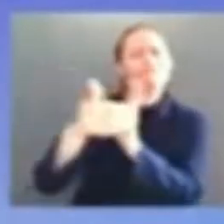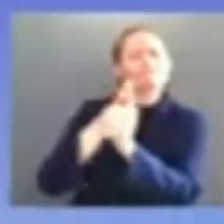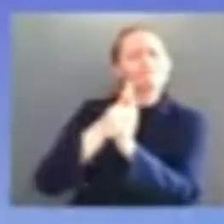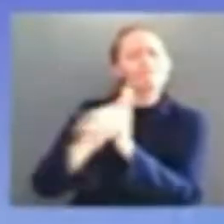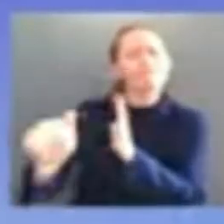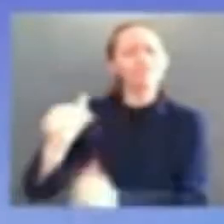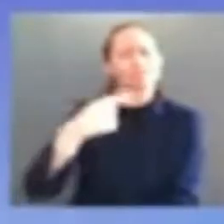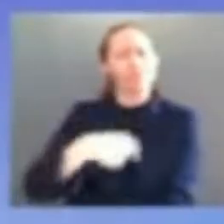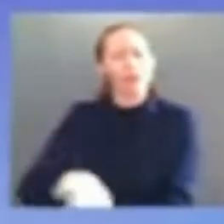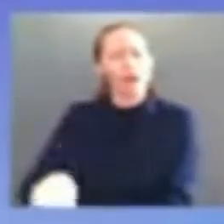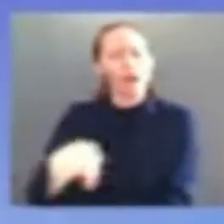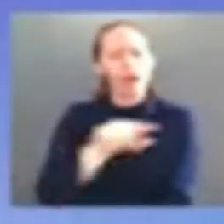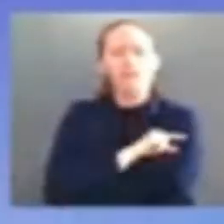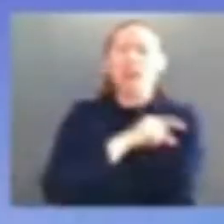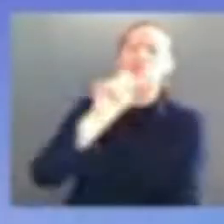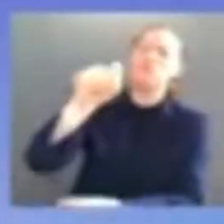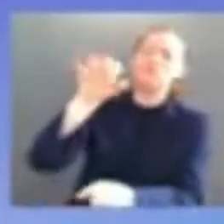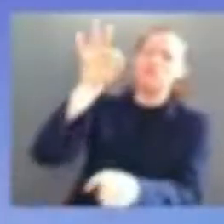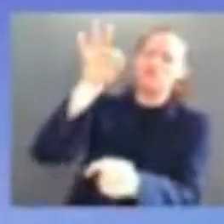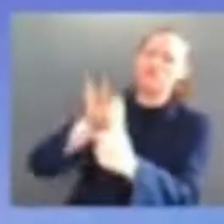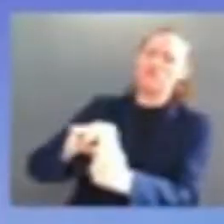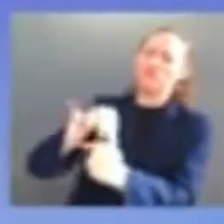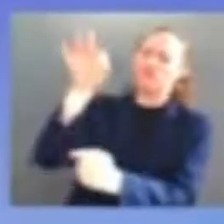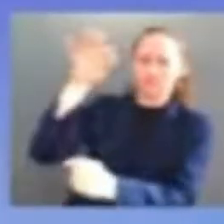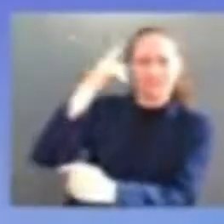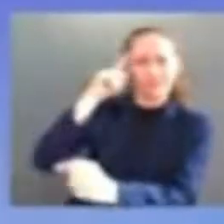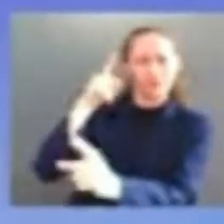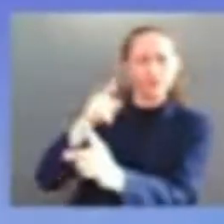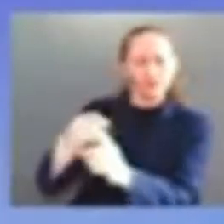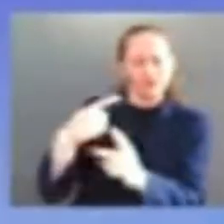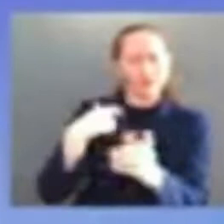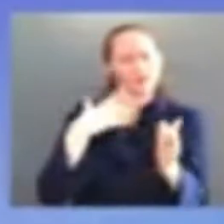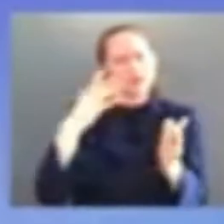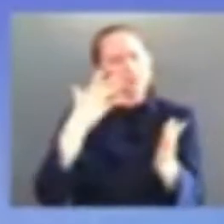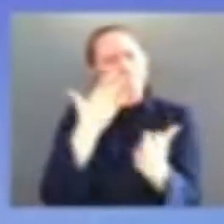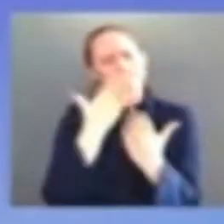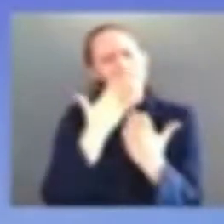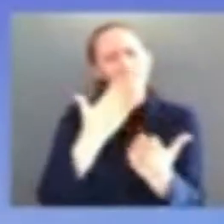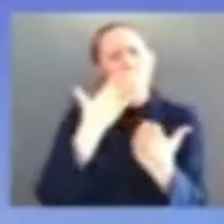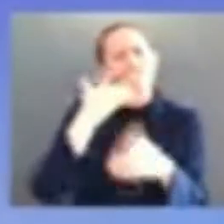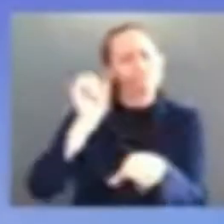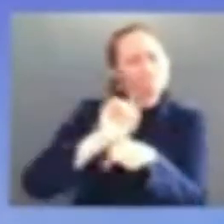they demonstrated in the course of the process as someone who's overseen they tell me more supreme